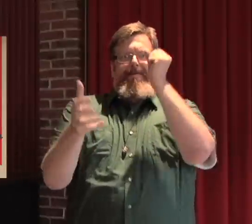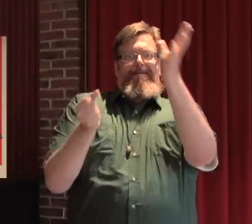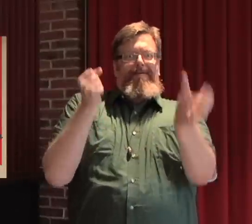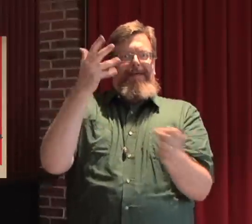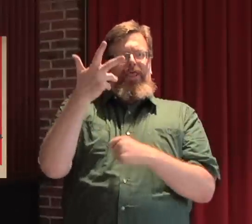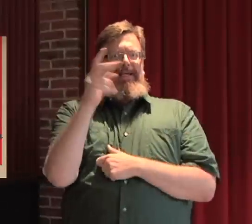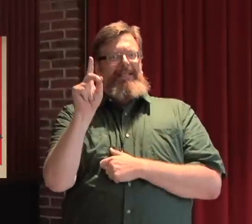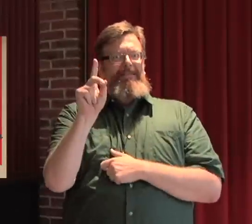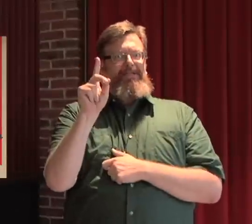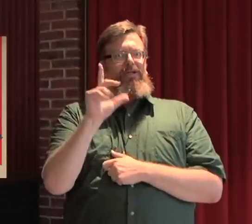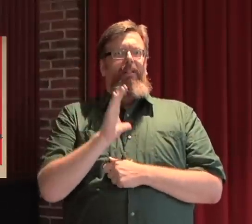and to be playing with three-dimensional language.